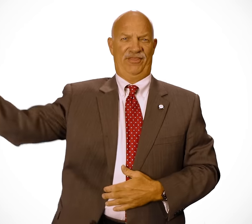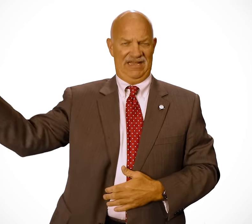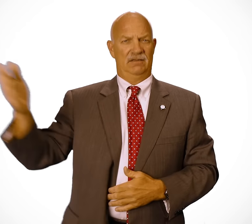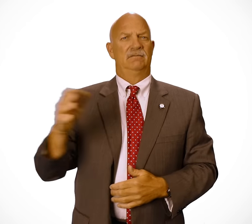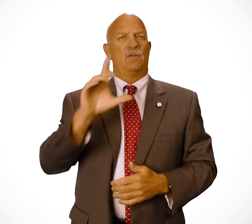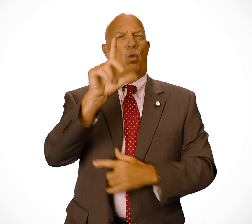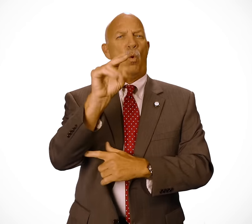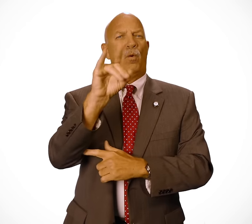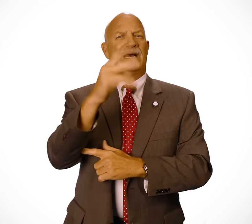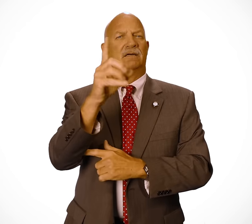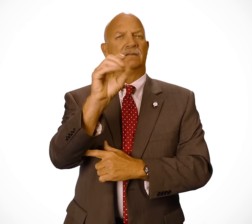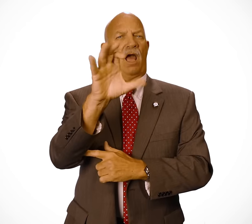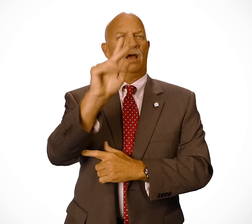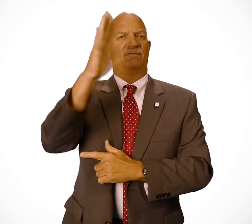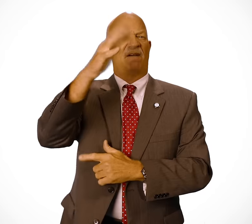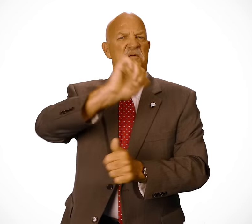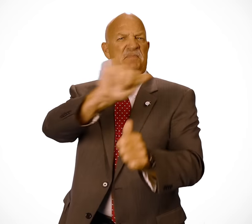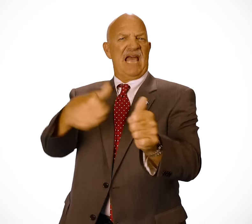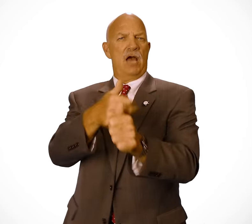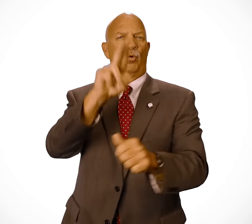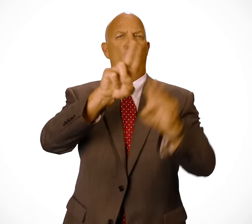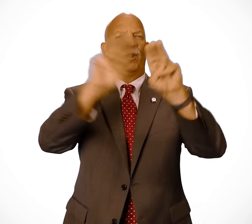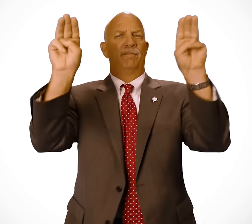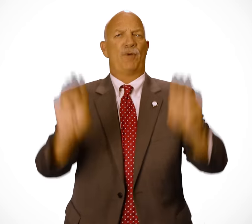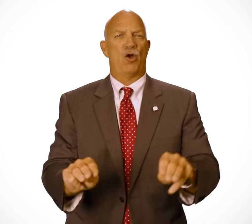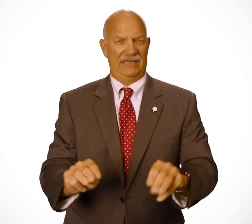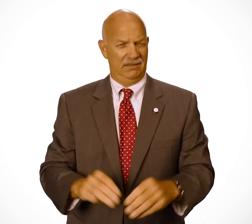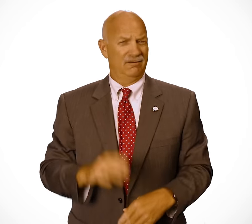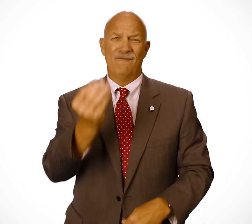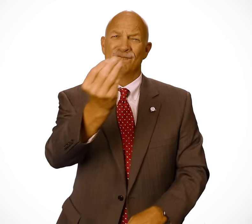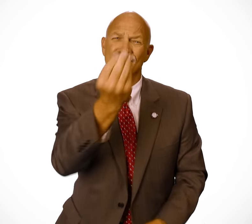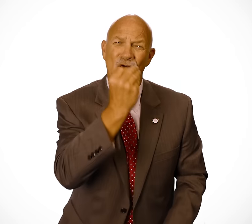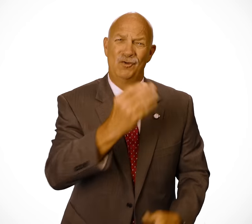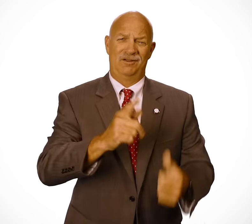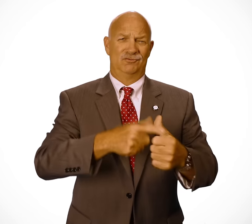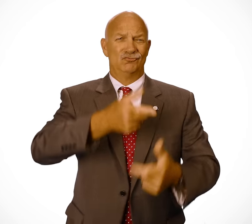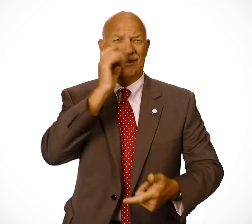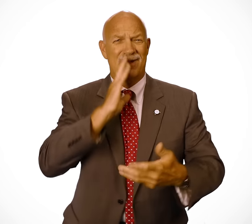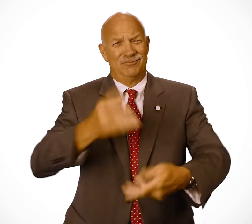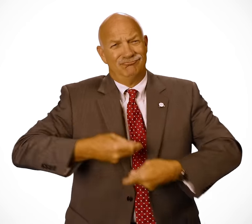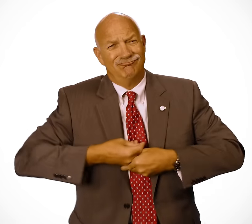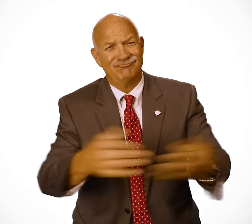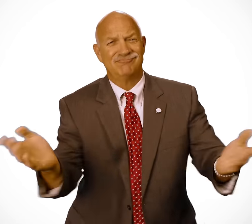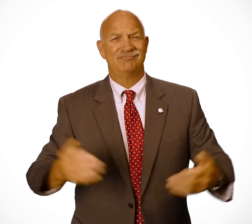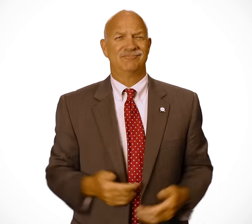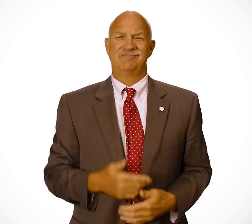at Dock 5 behind Union Market. Food and beverages will be provided.